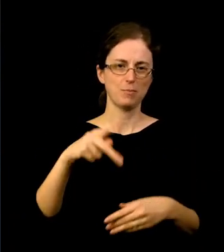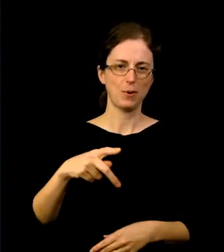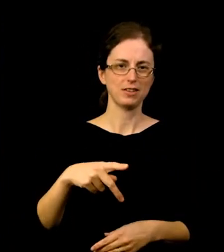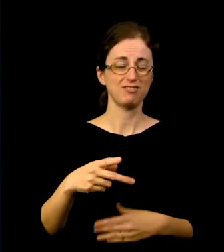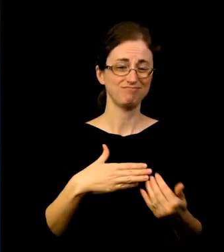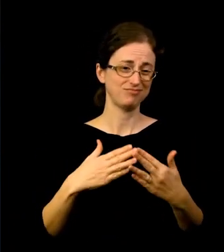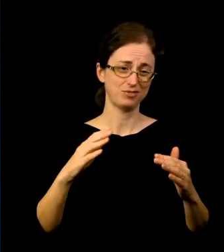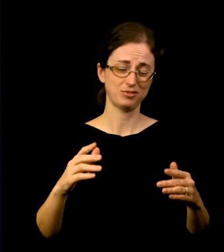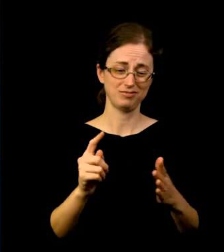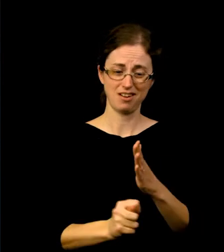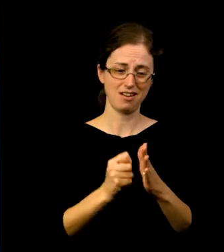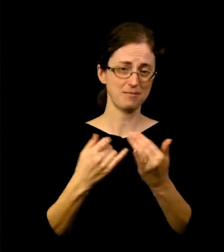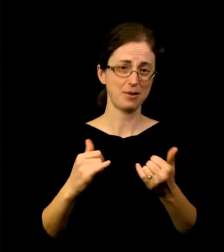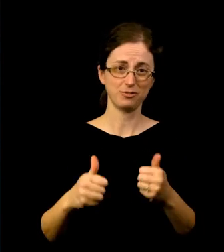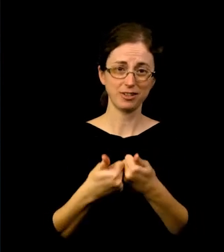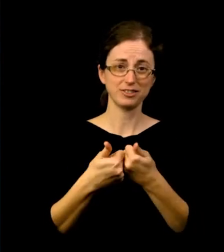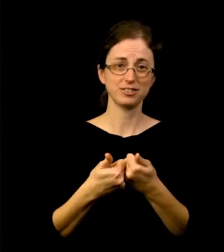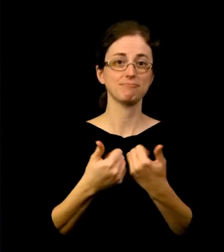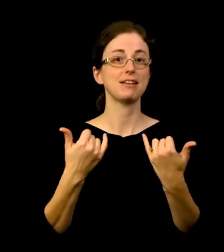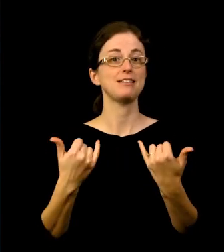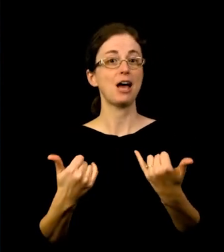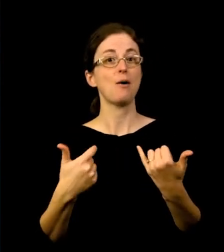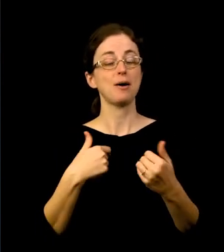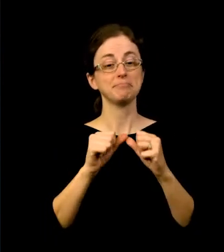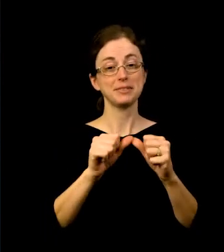and getting to know each one of you , hopefully one day in person.